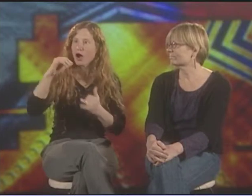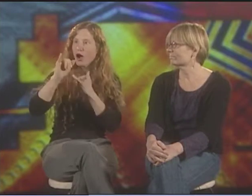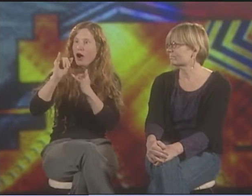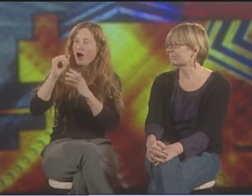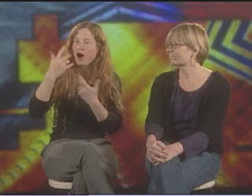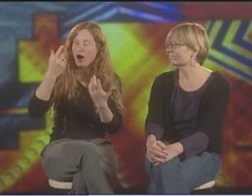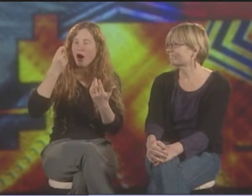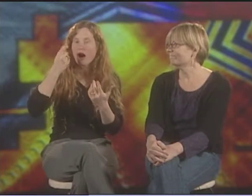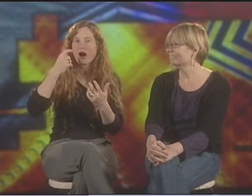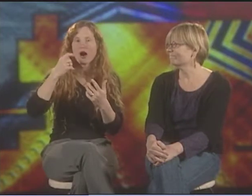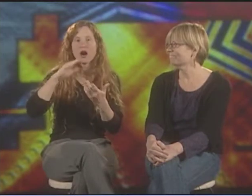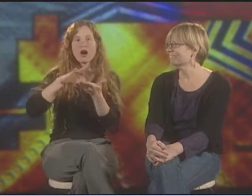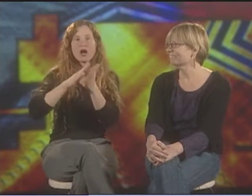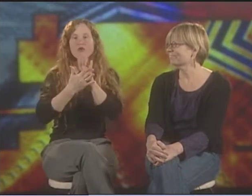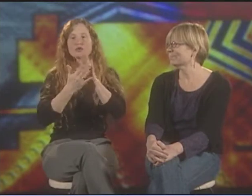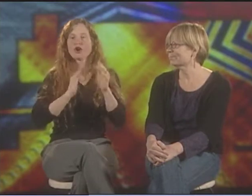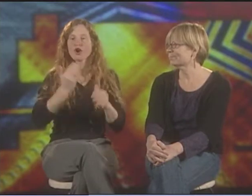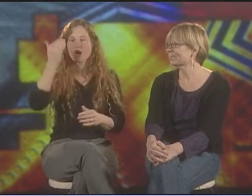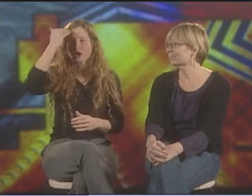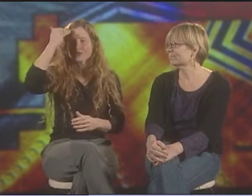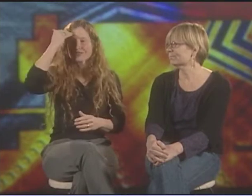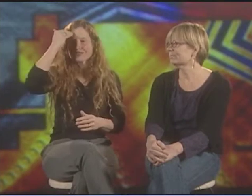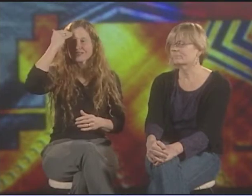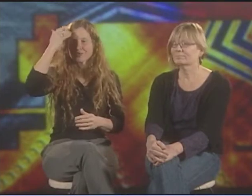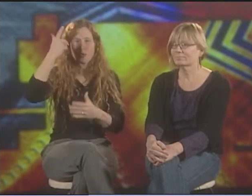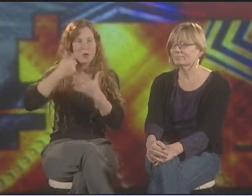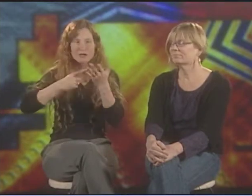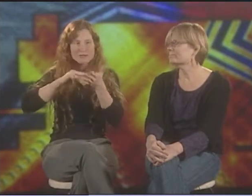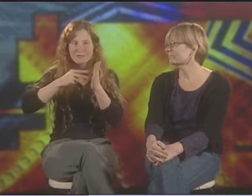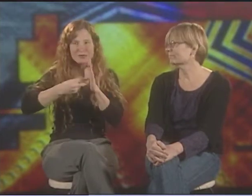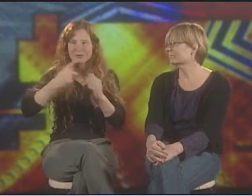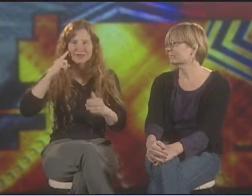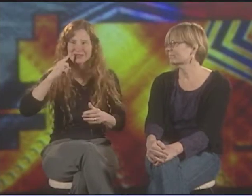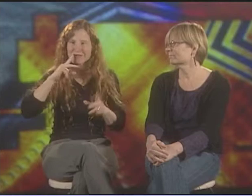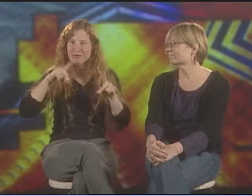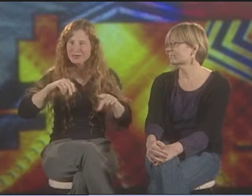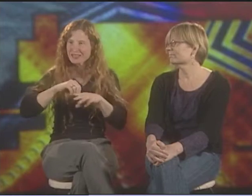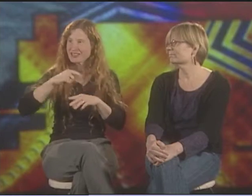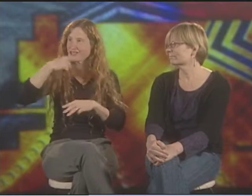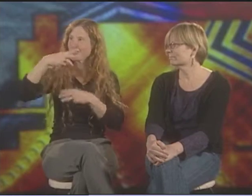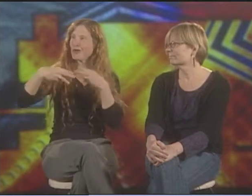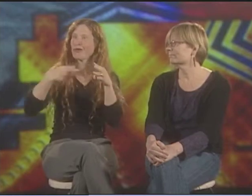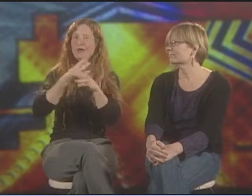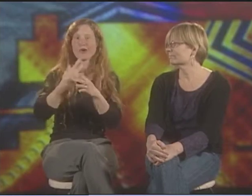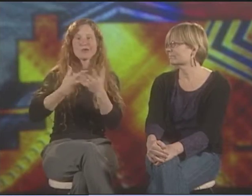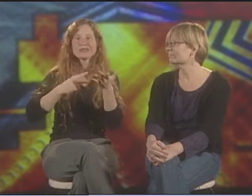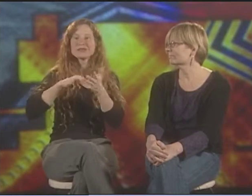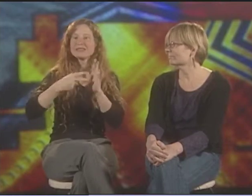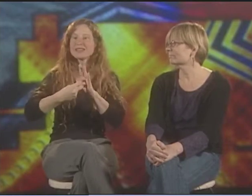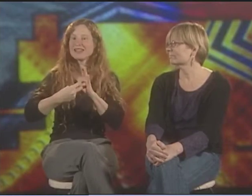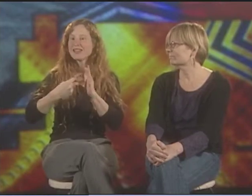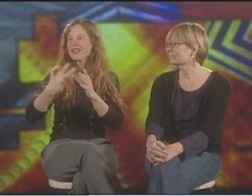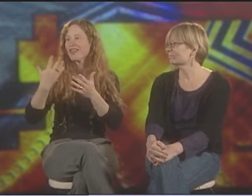WOW, THIS VALIDATES MY EXPERIENCE. THIS REALLY SHOWS WHAT IT MEANS TO BE A DEAF PERSON IN A HEARING WORLD.